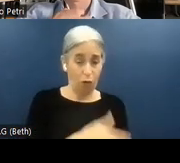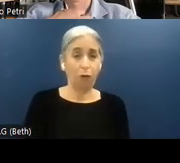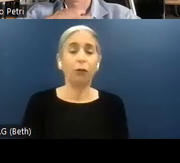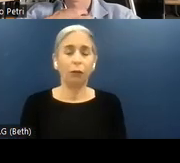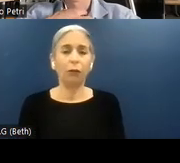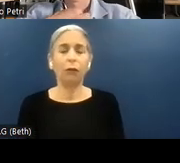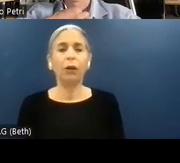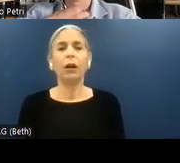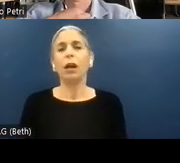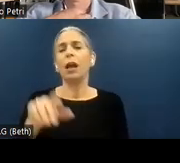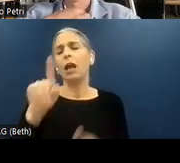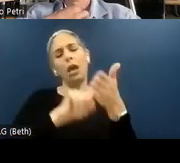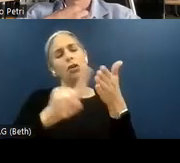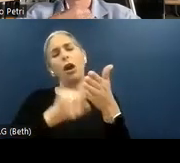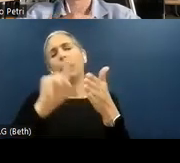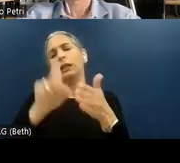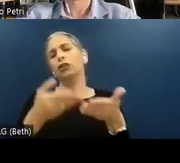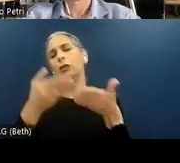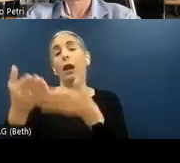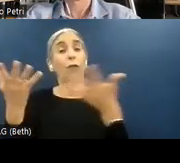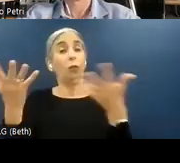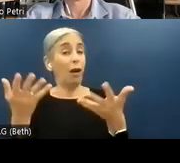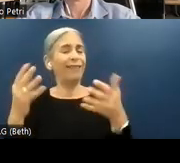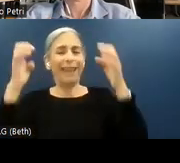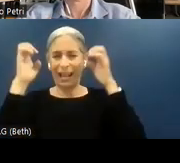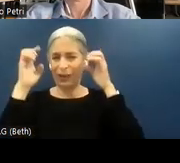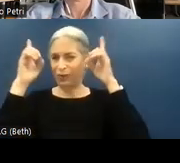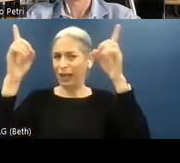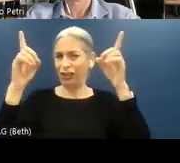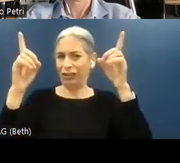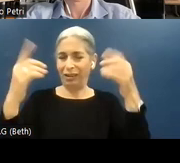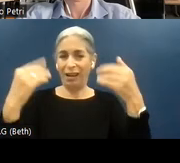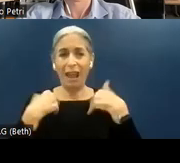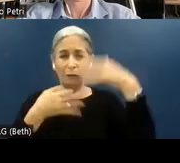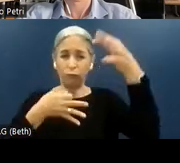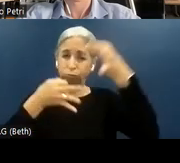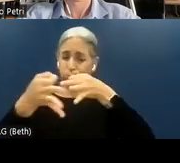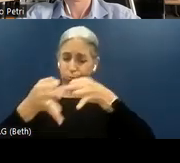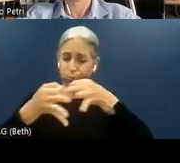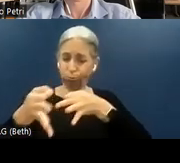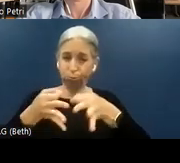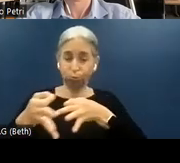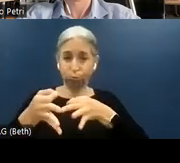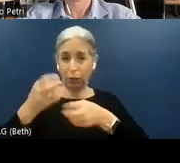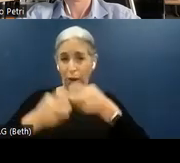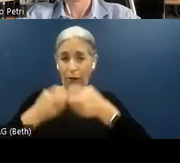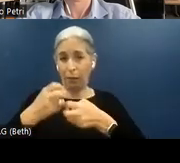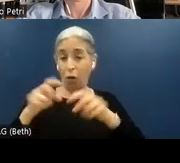An audit should provide education. So having a description of the issue and the solutions.